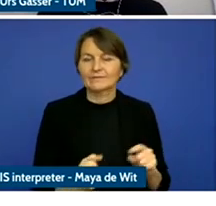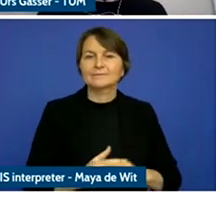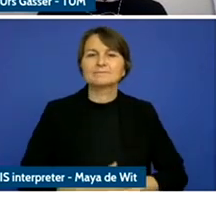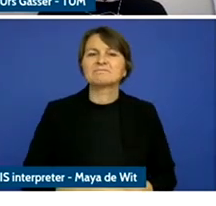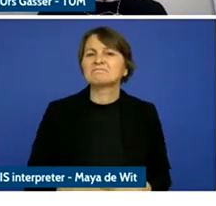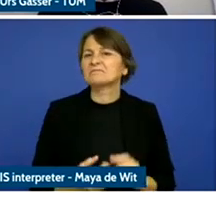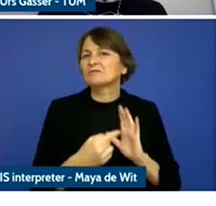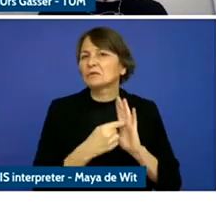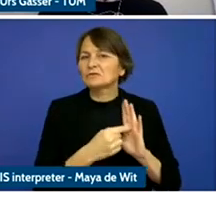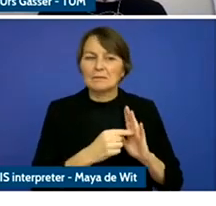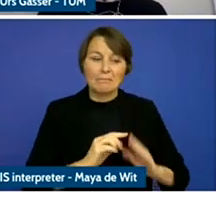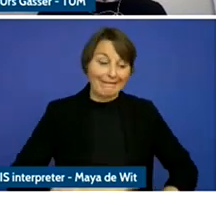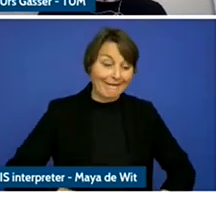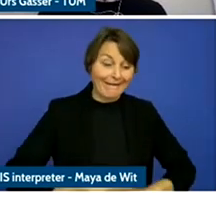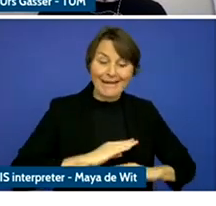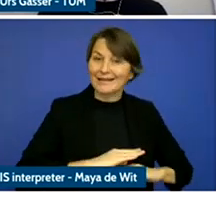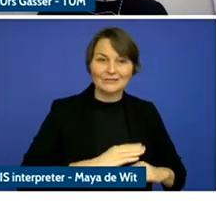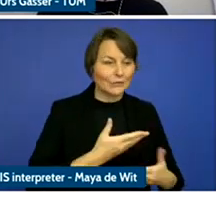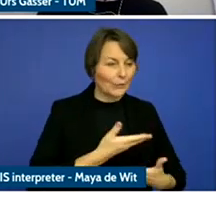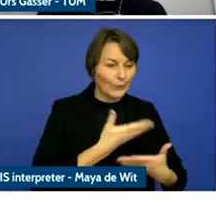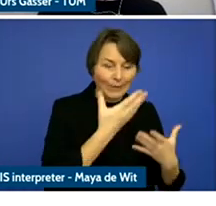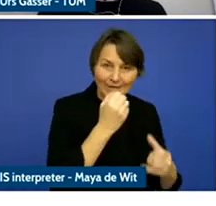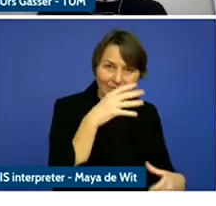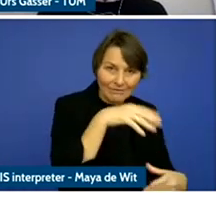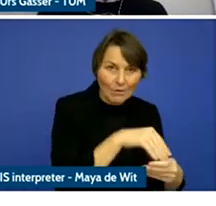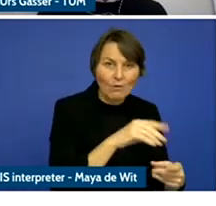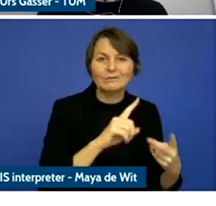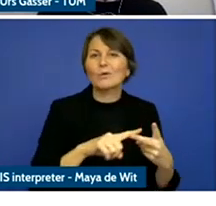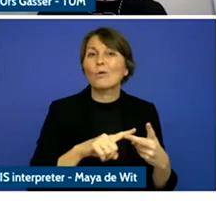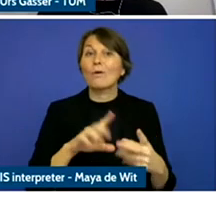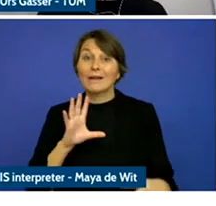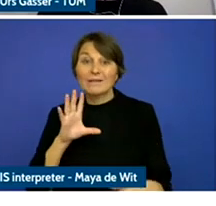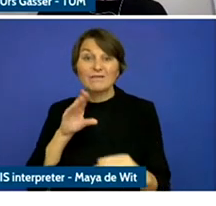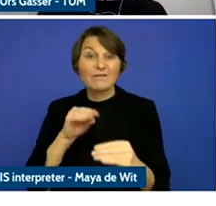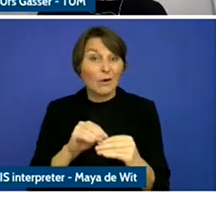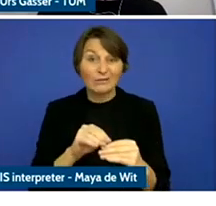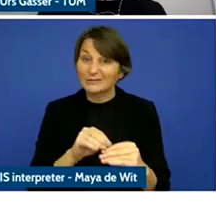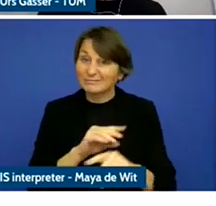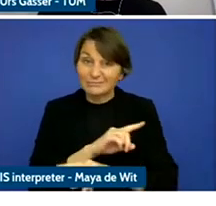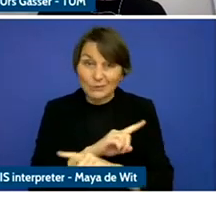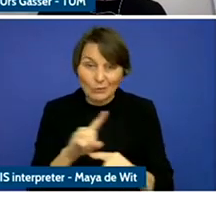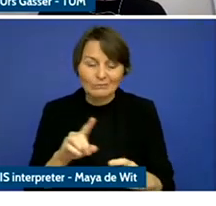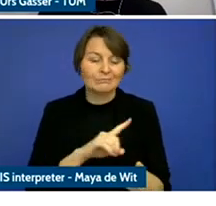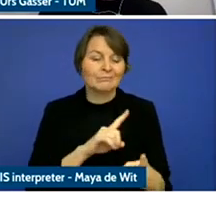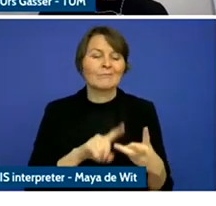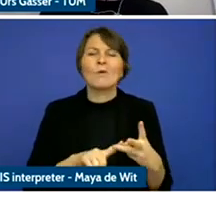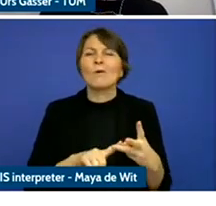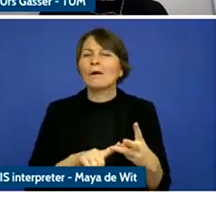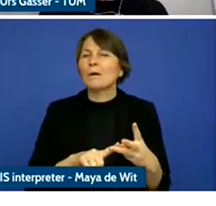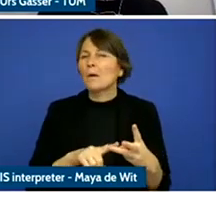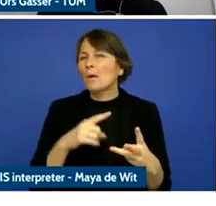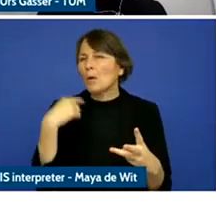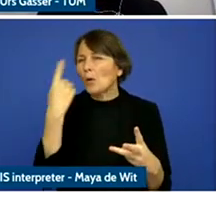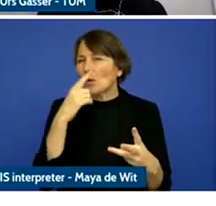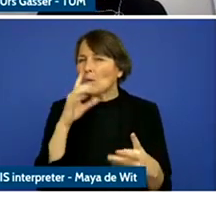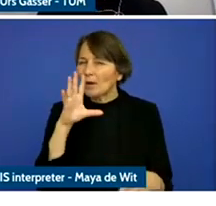participation gaps, allowing socioeconomic divides and above all.